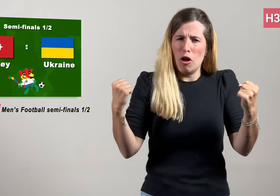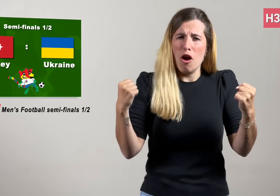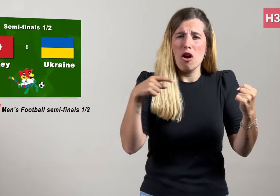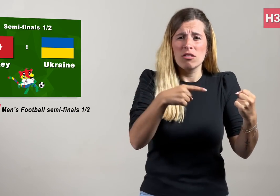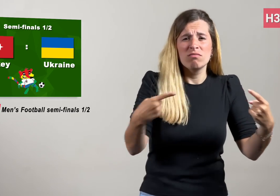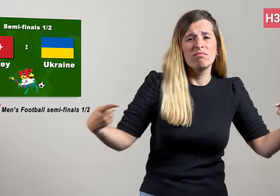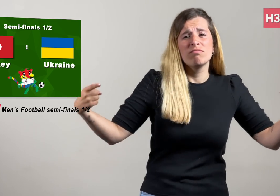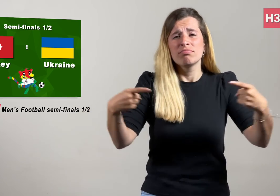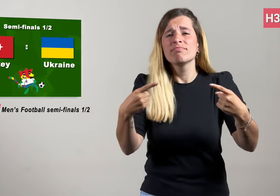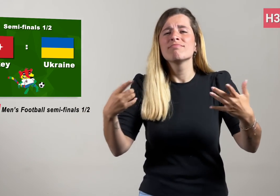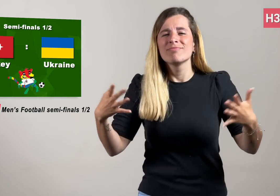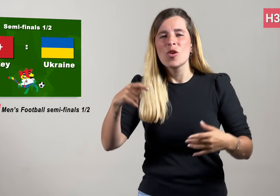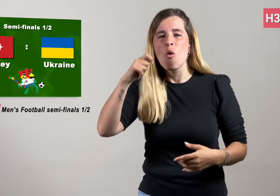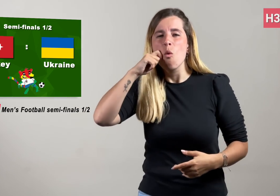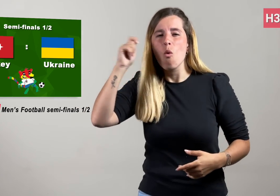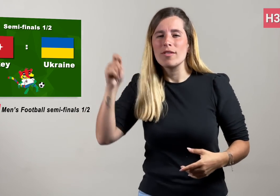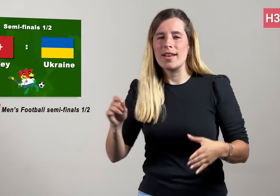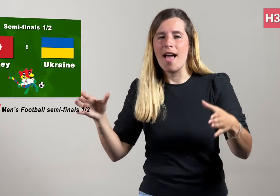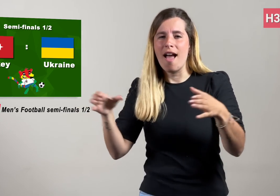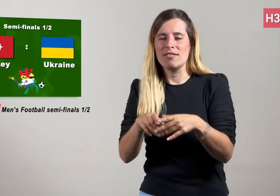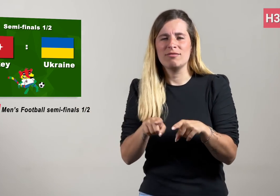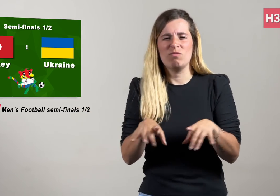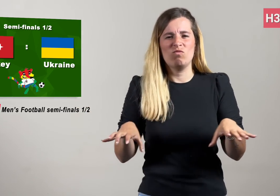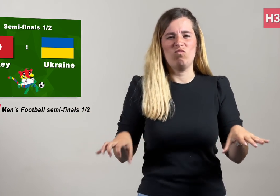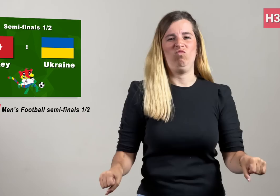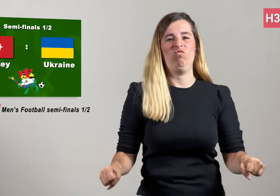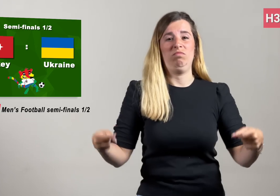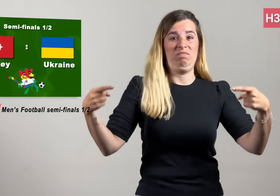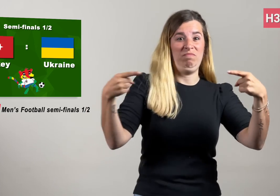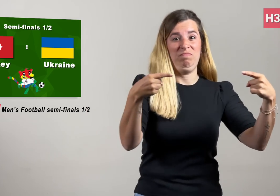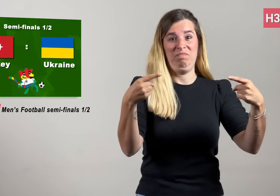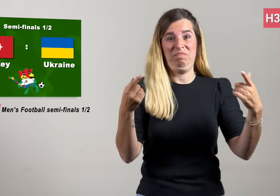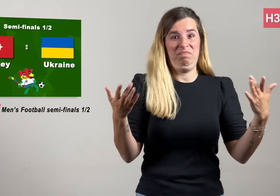and will take on a solid Ukraine team.